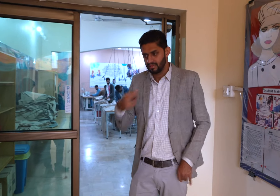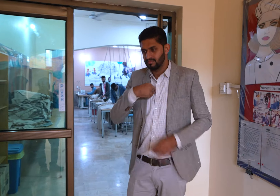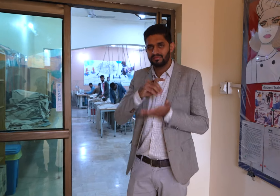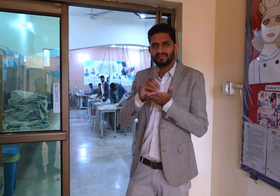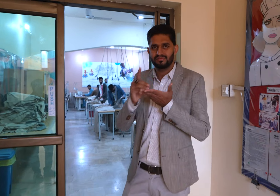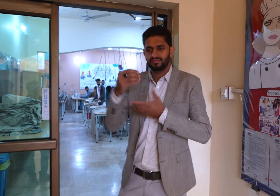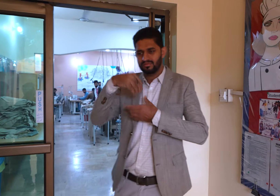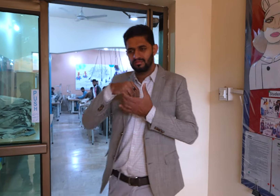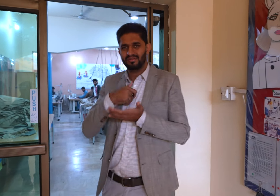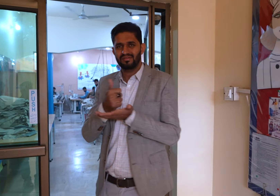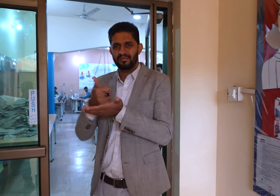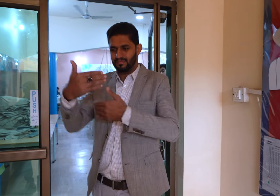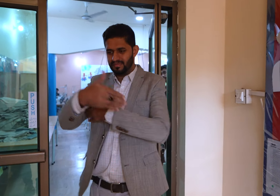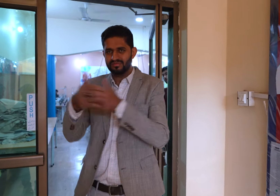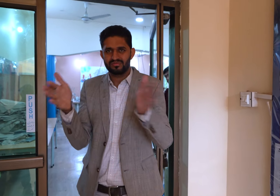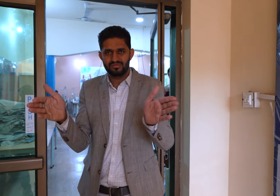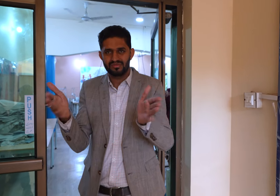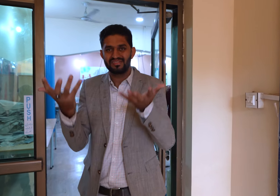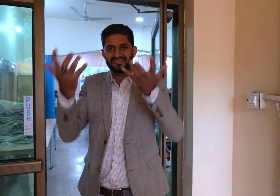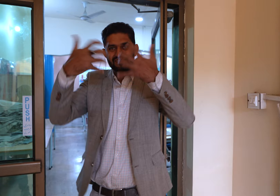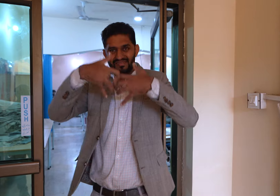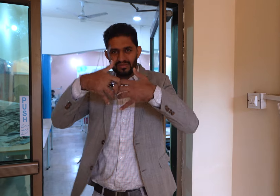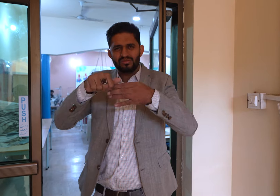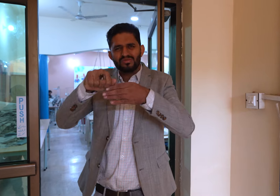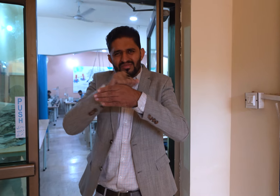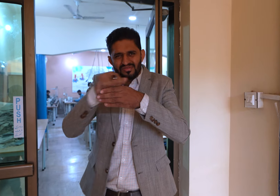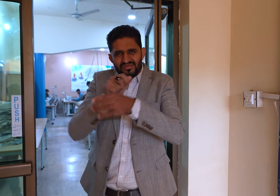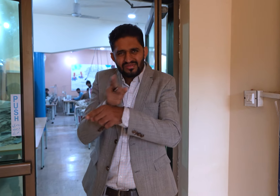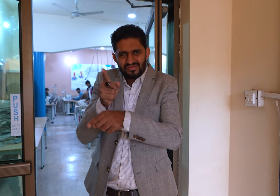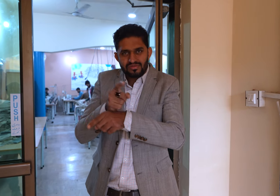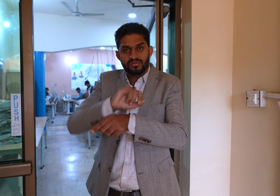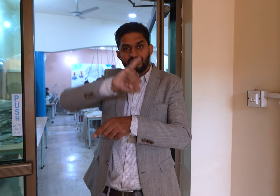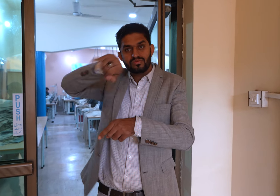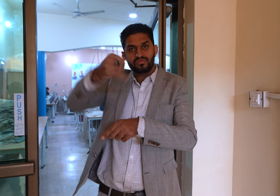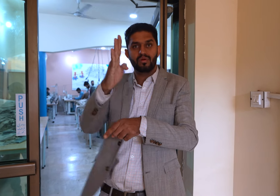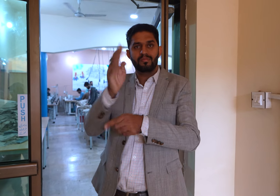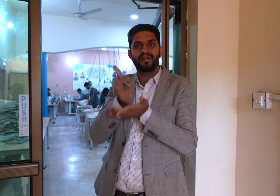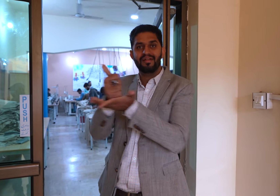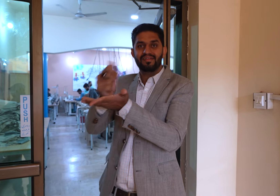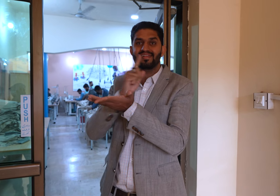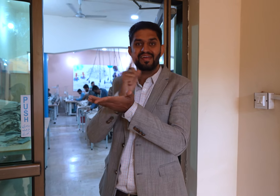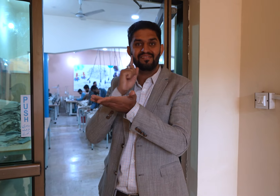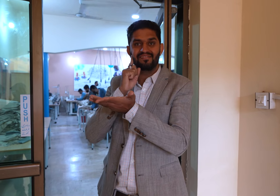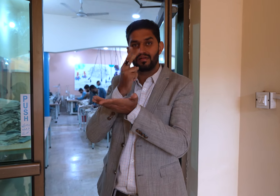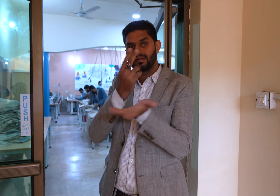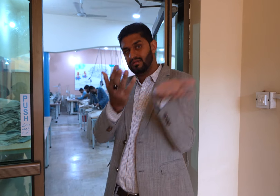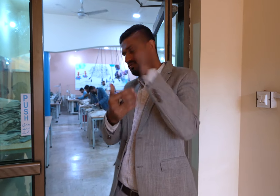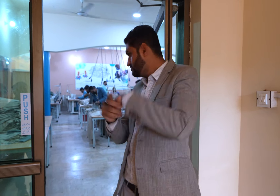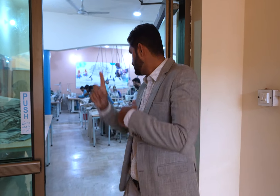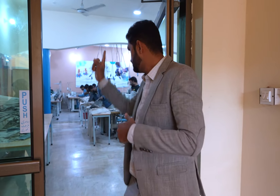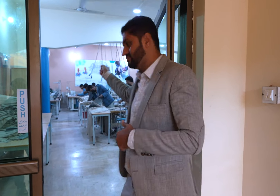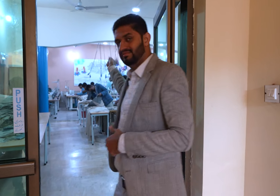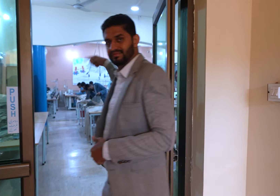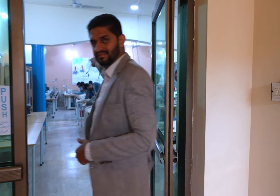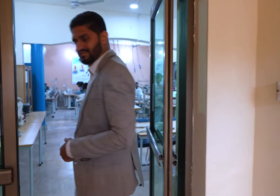Deaf Reach has vocational training for Deaf adults to prepare them for factory work.